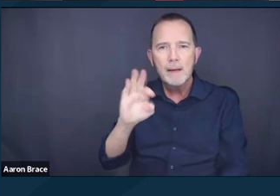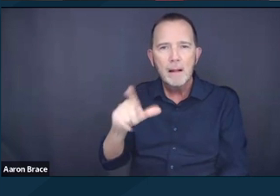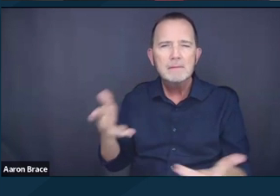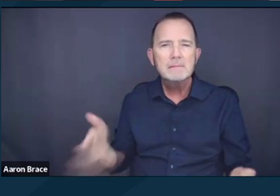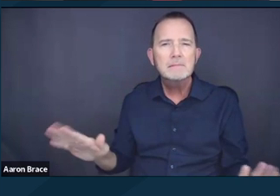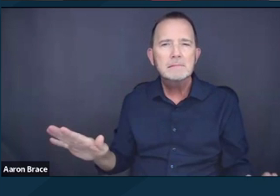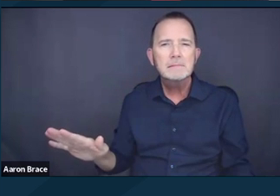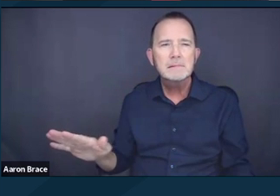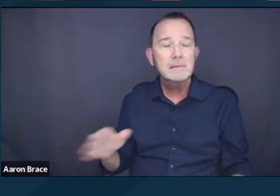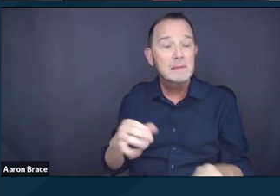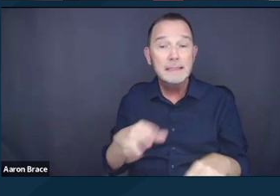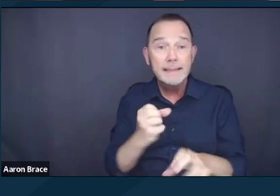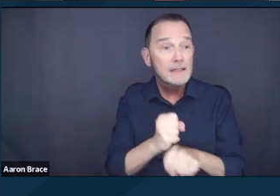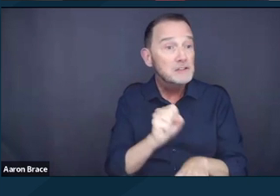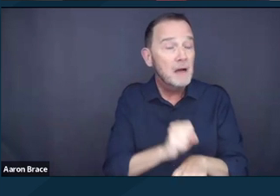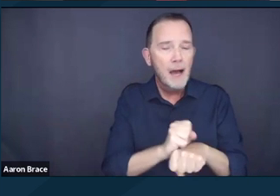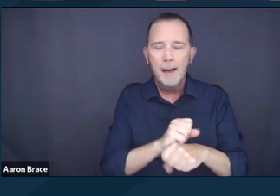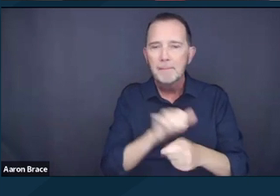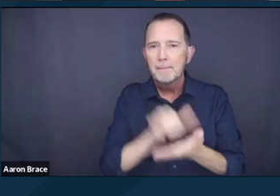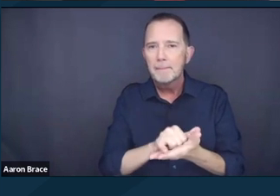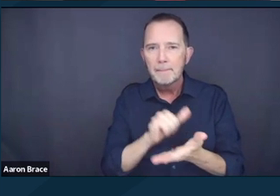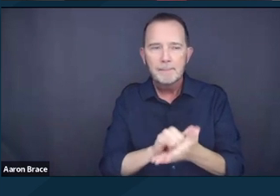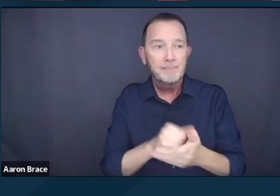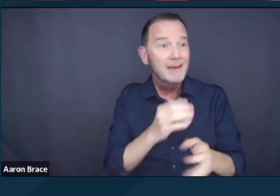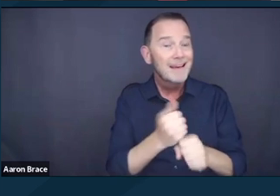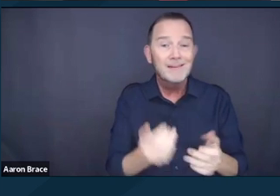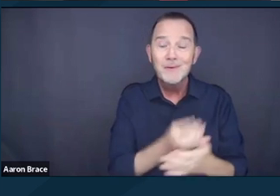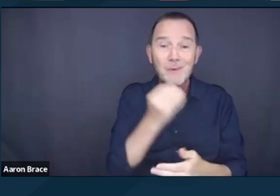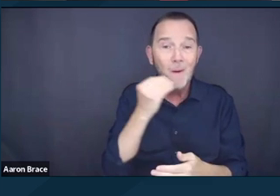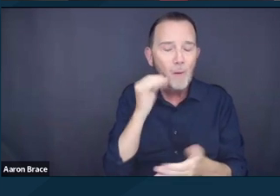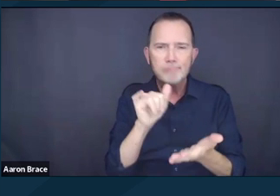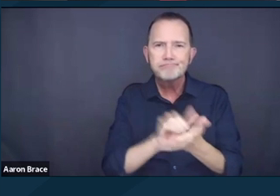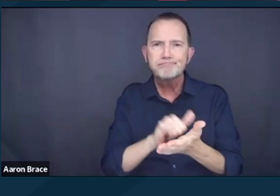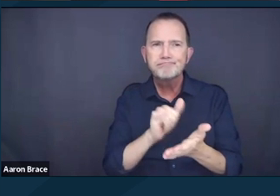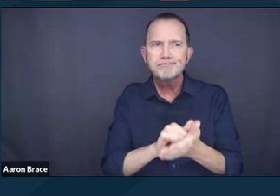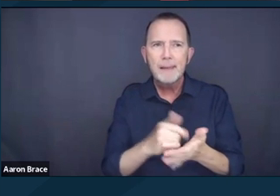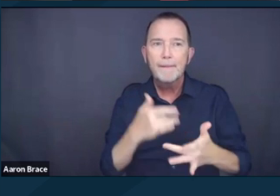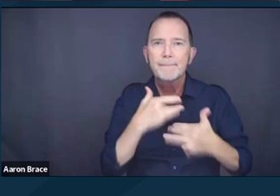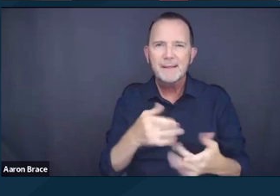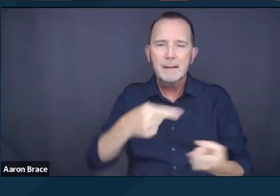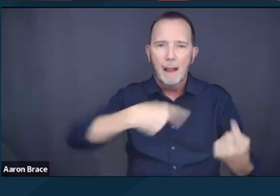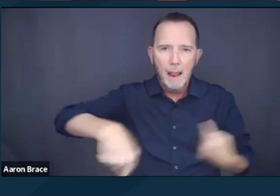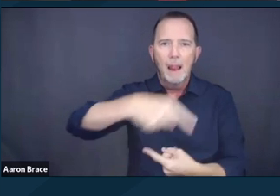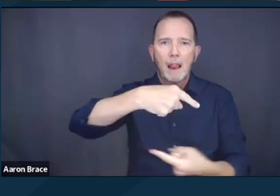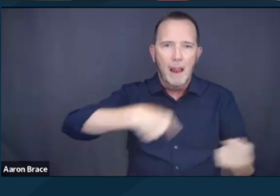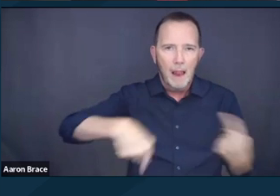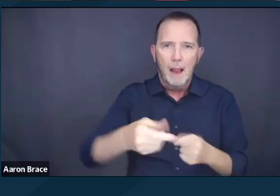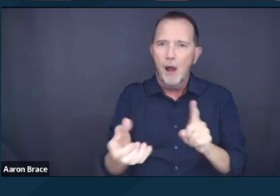to experience homelessness, and to be rearrested and reincarcerated. Next slide please.